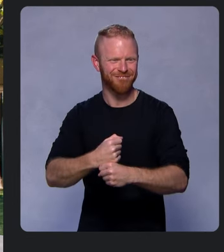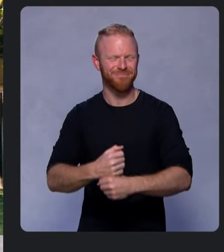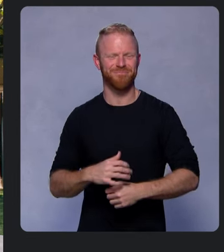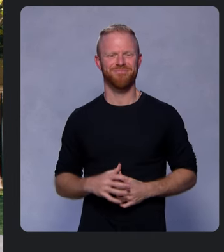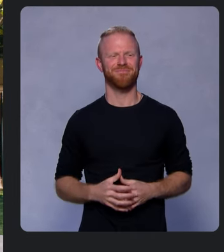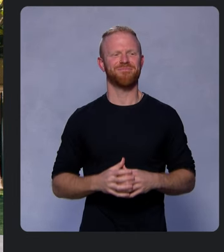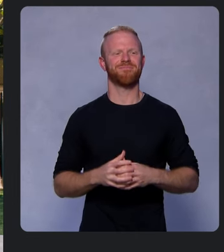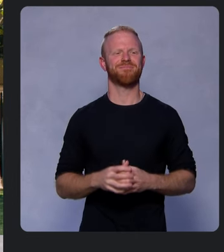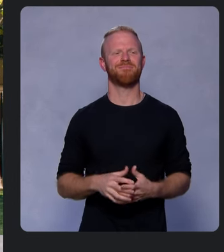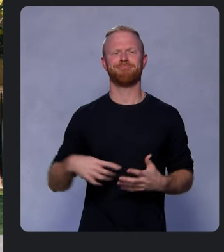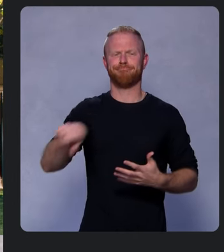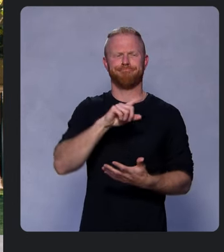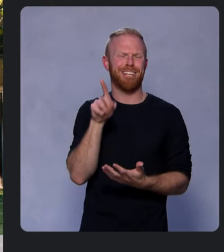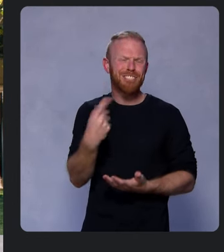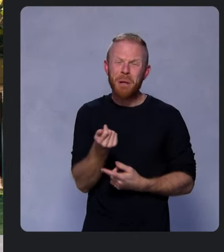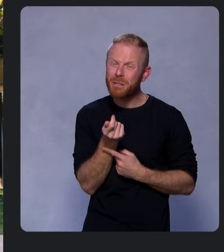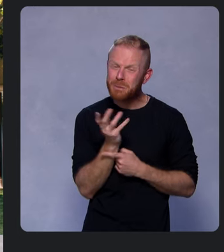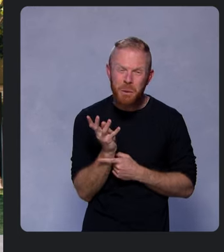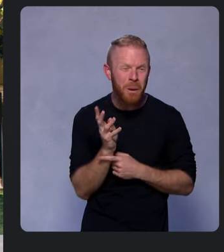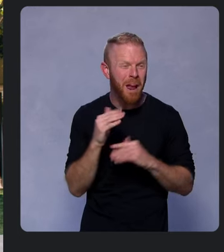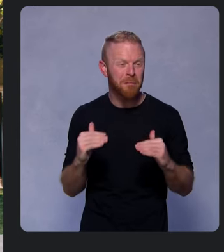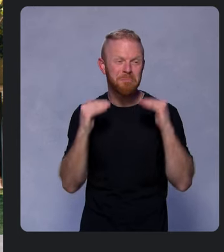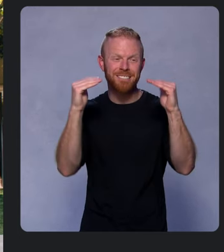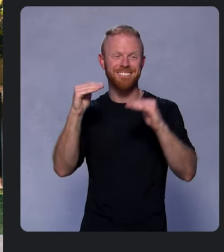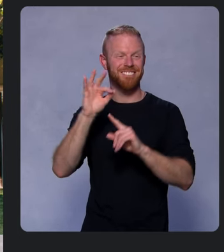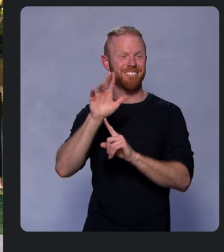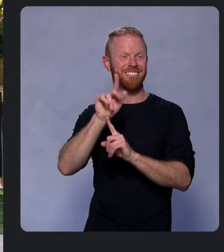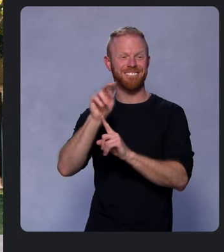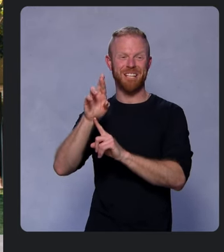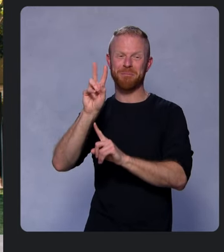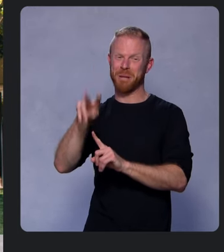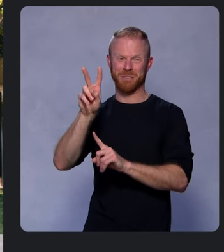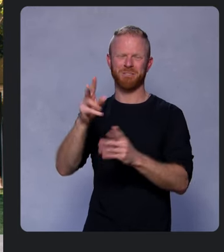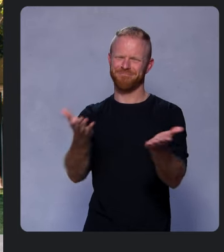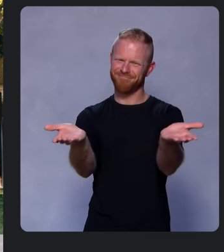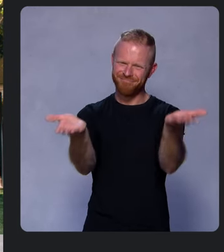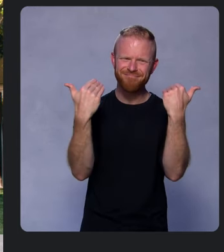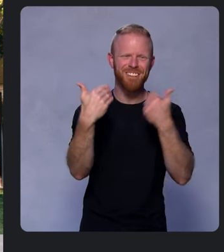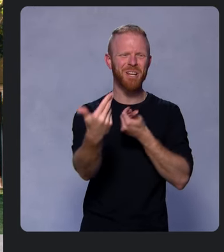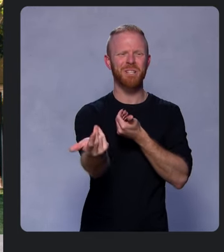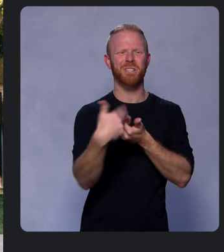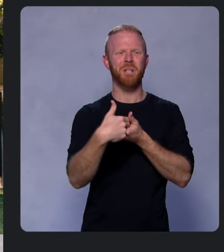These are just a few of the updates in Flutter 2.2. Join our What’s New in